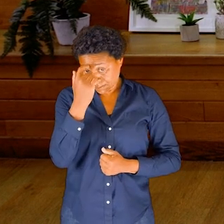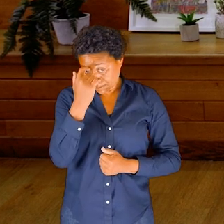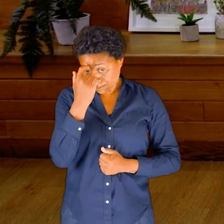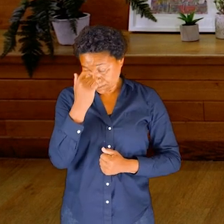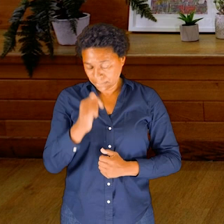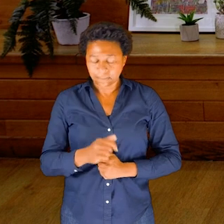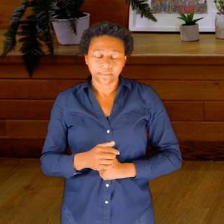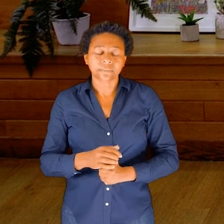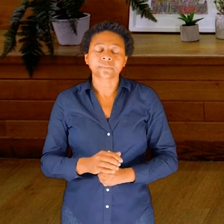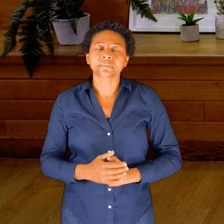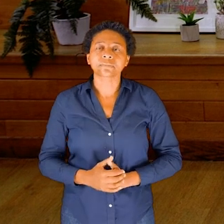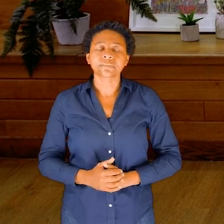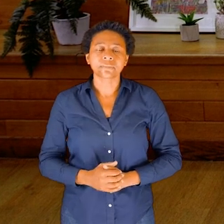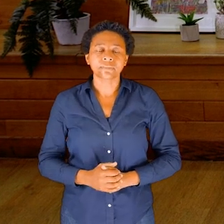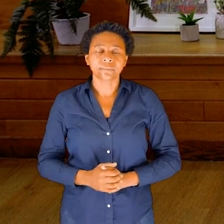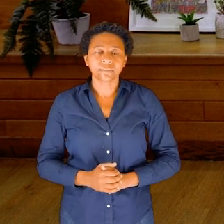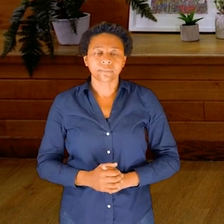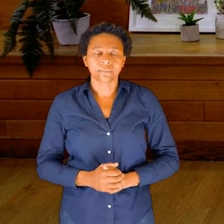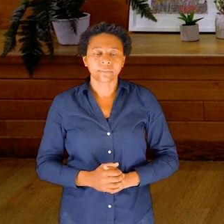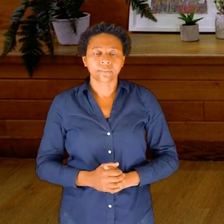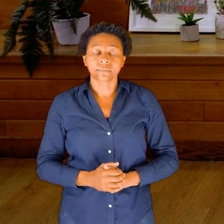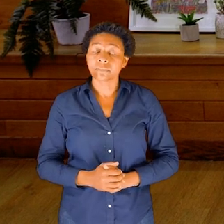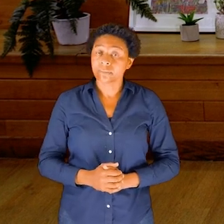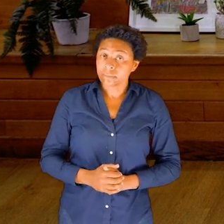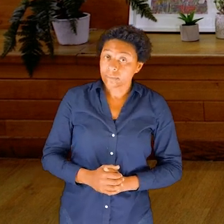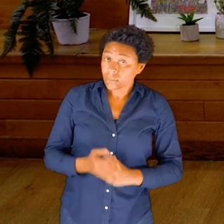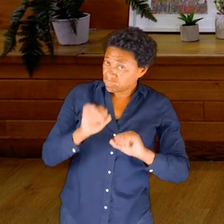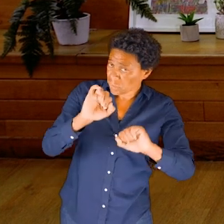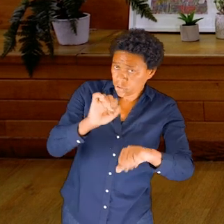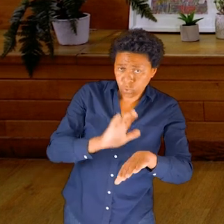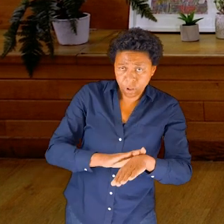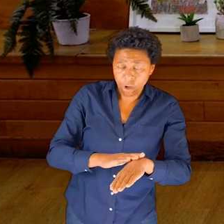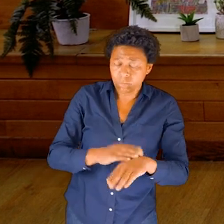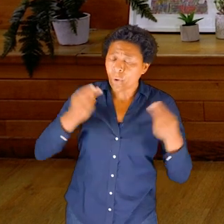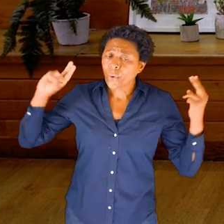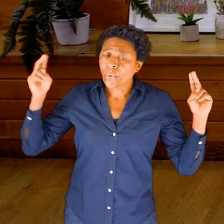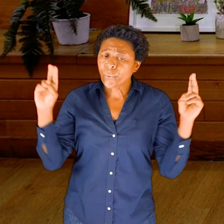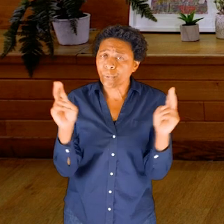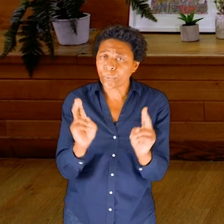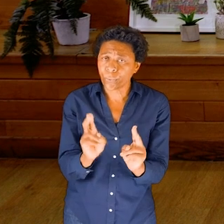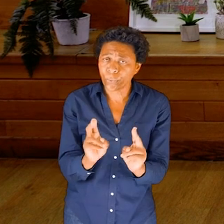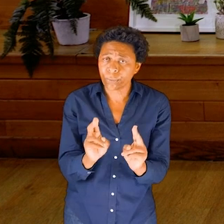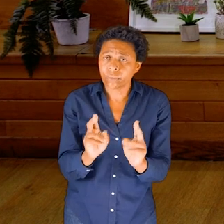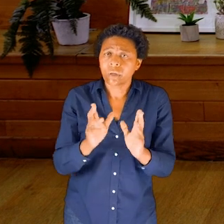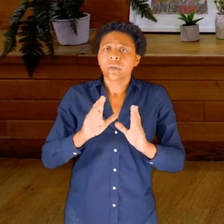And then when you’re ready, come back to centre. And if you still have water in your mouth, you can let that one go.